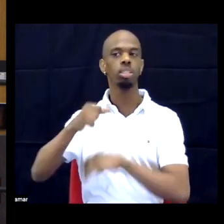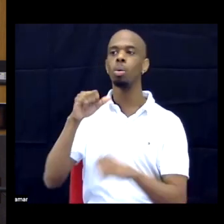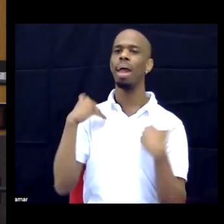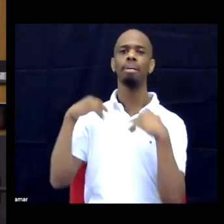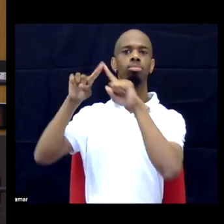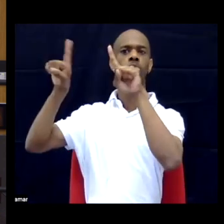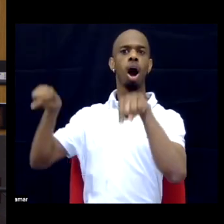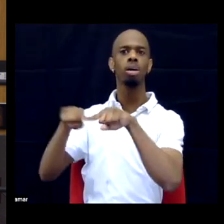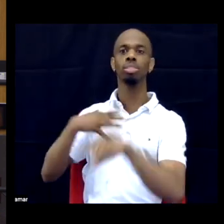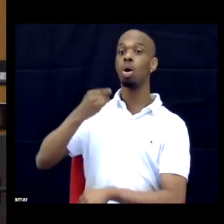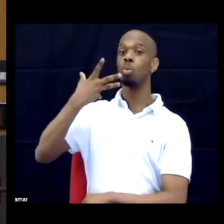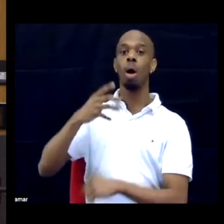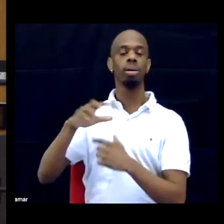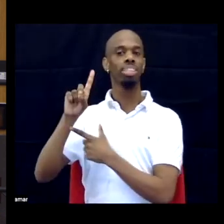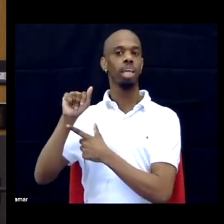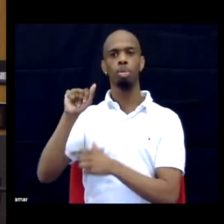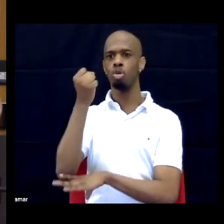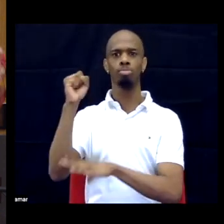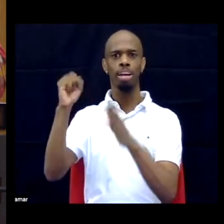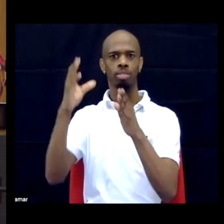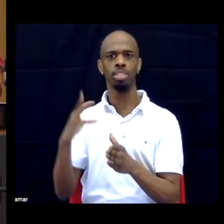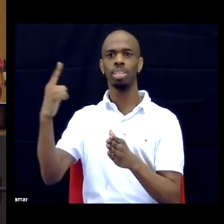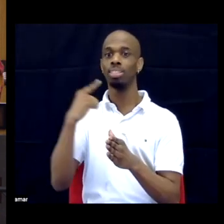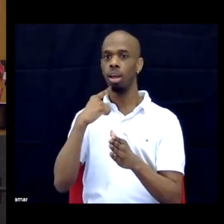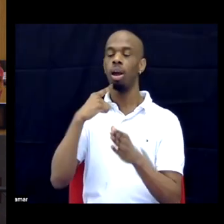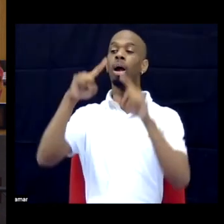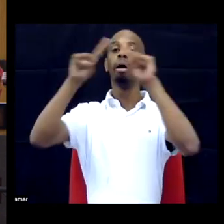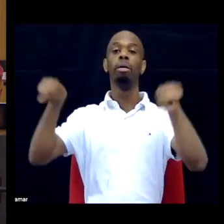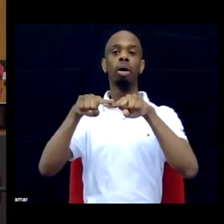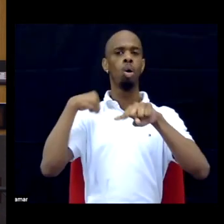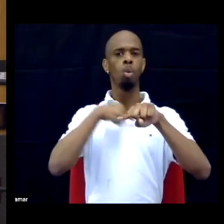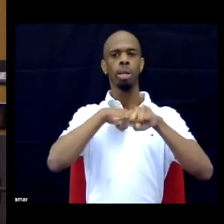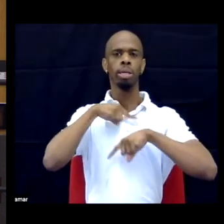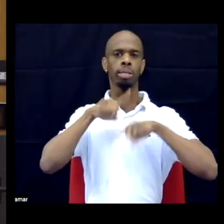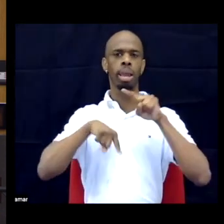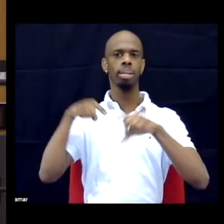signs that white disabled activists had that said we can't again get on the bus which has